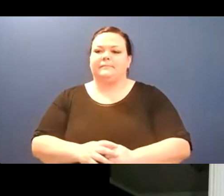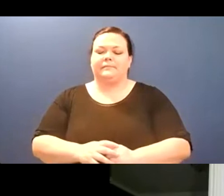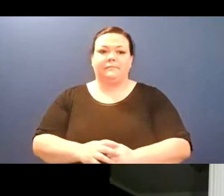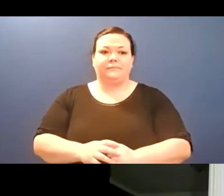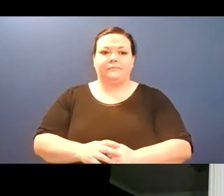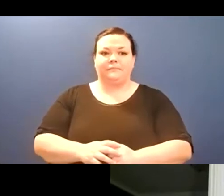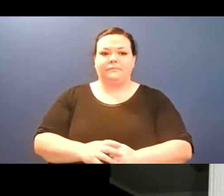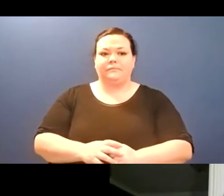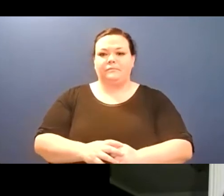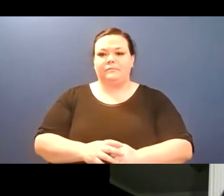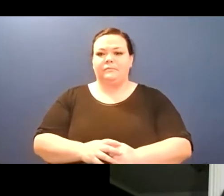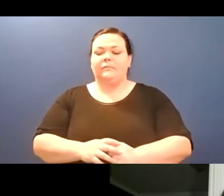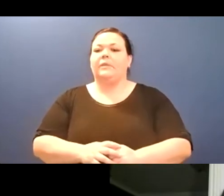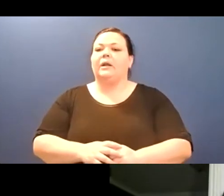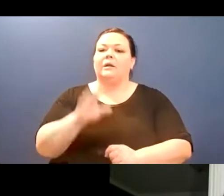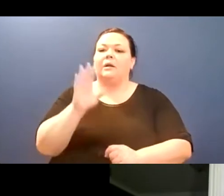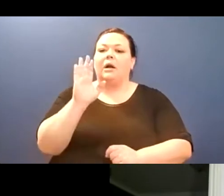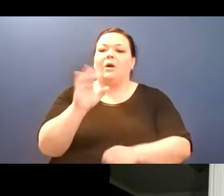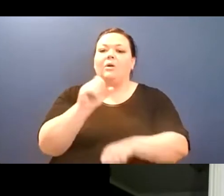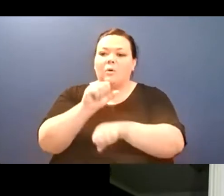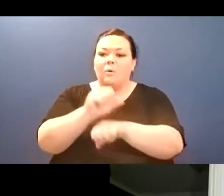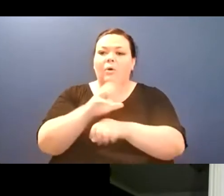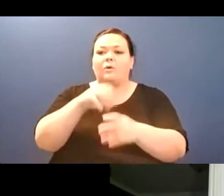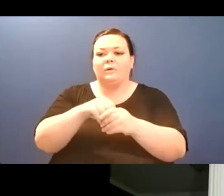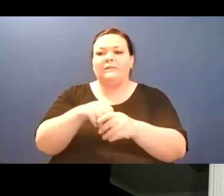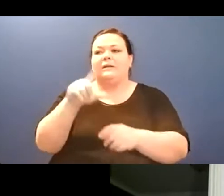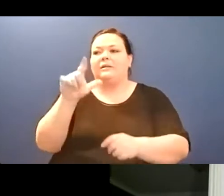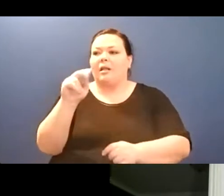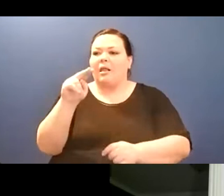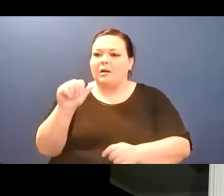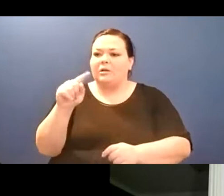do something else and then come back to this, and school's starting tomorrow so I feel like this is